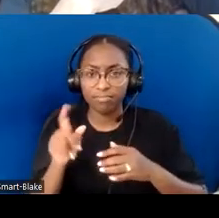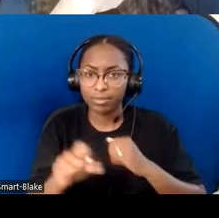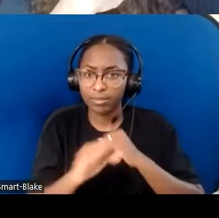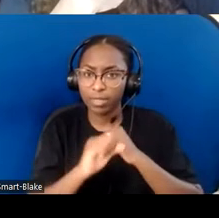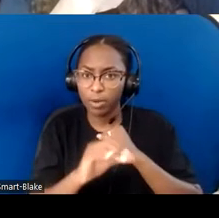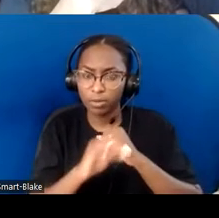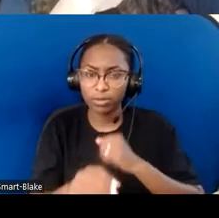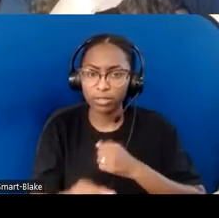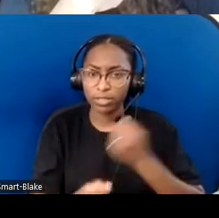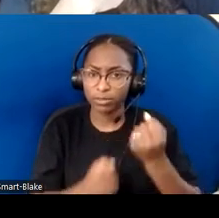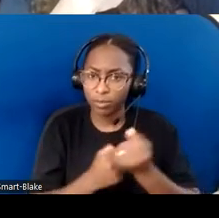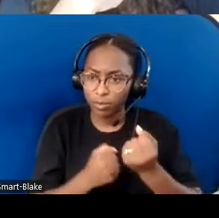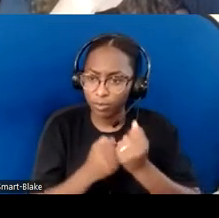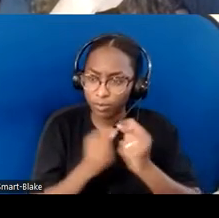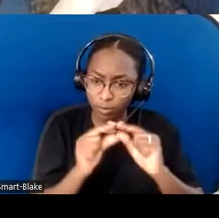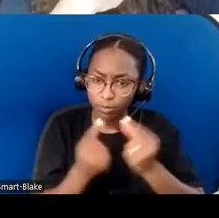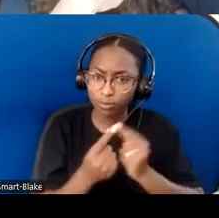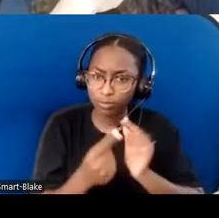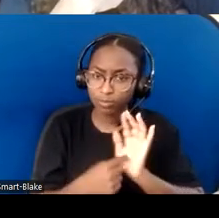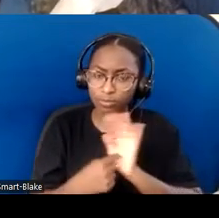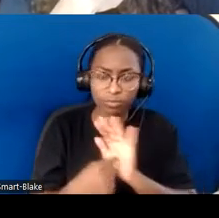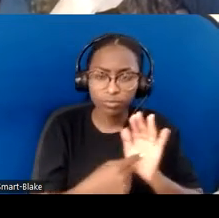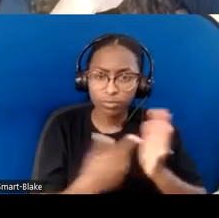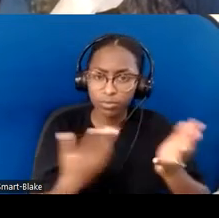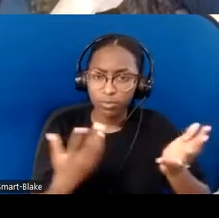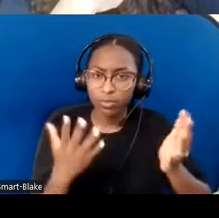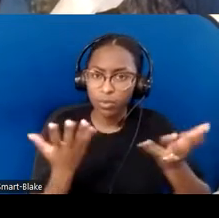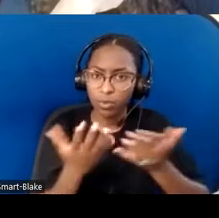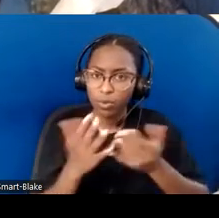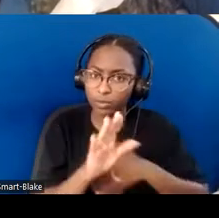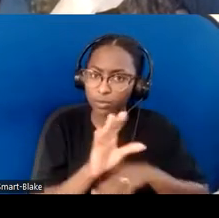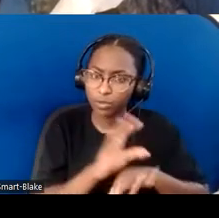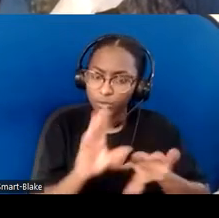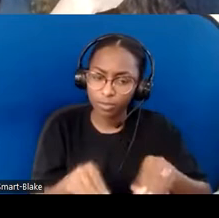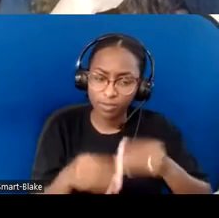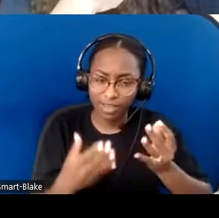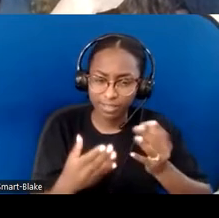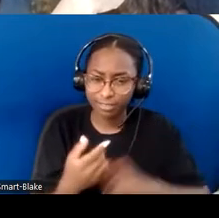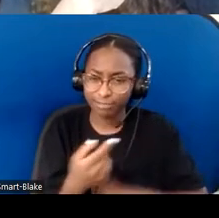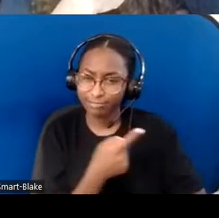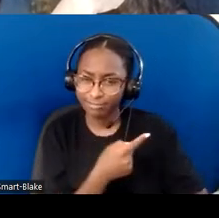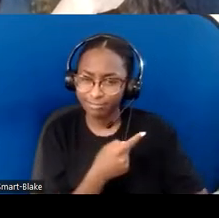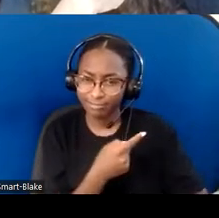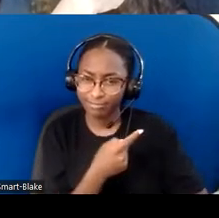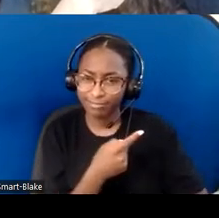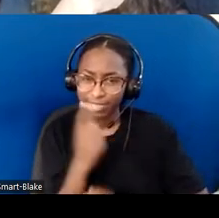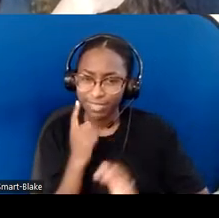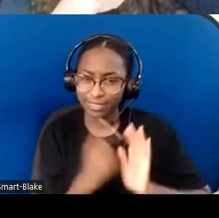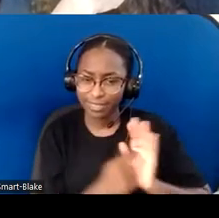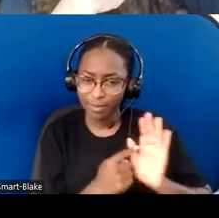The image that is on the screen right now is a bulletin board that says, "What if we were a church who practiced "'come as you are'?"